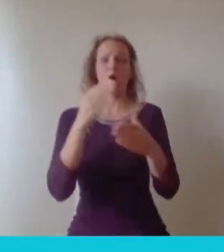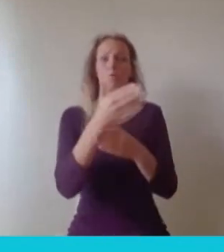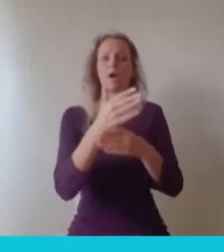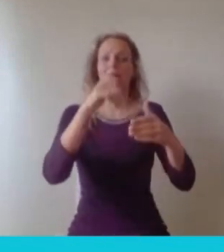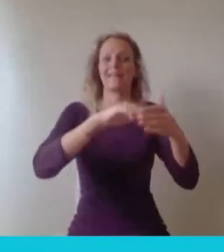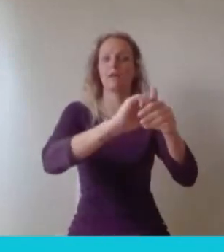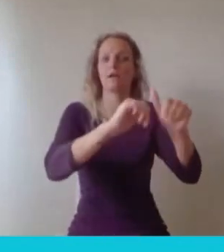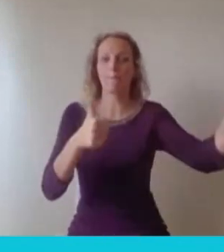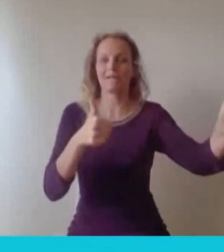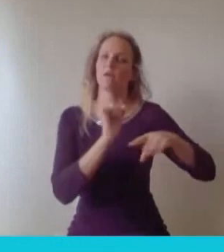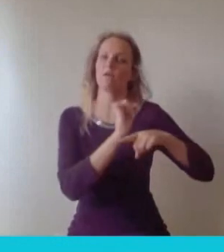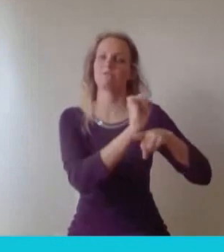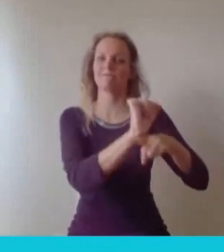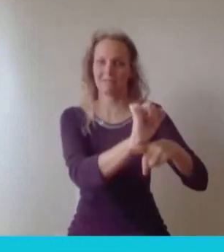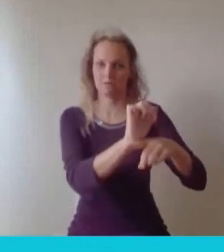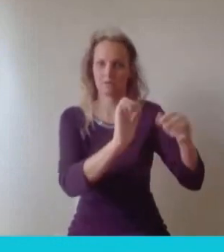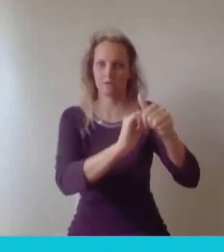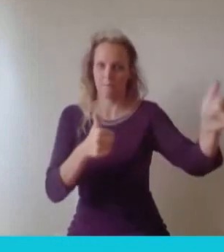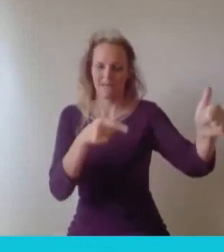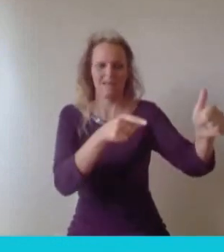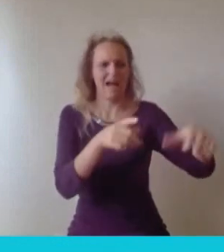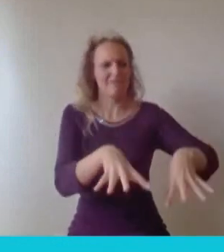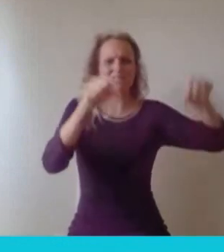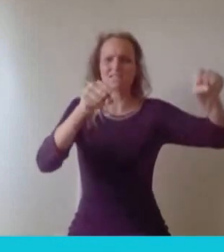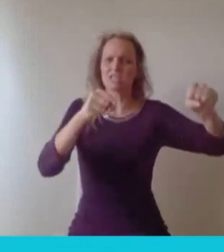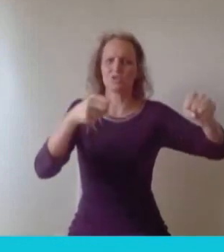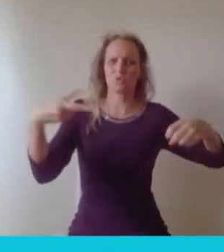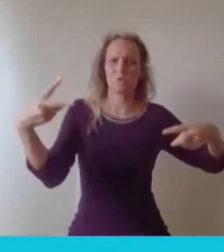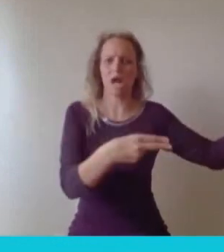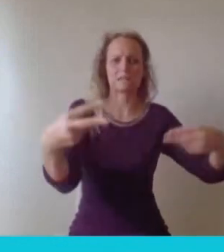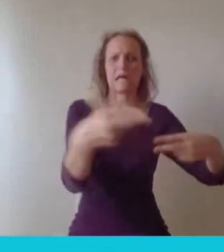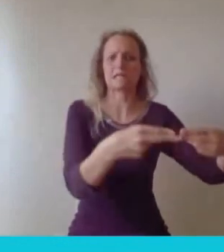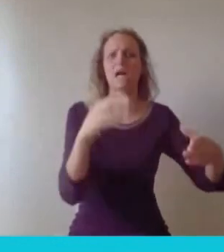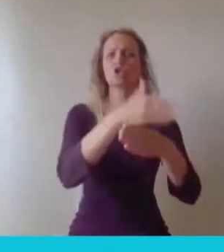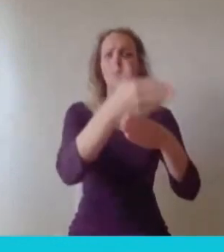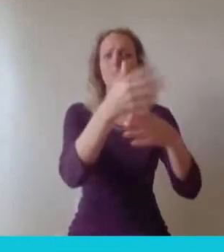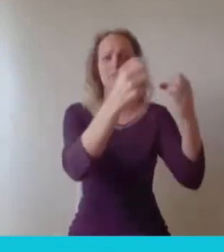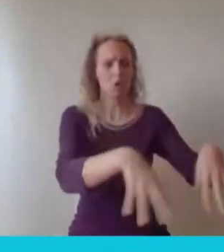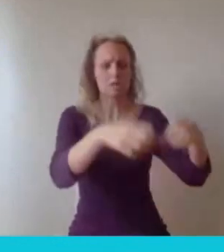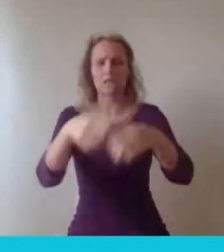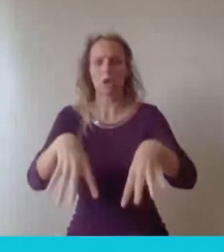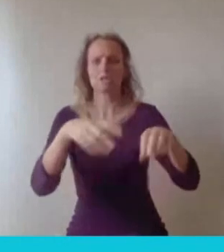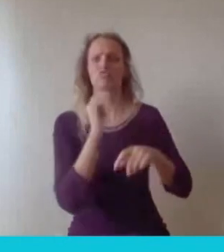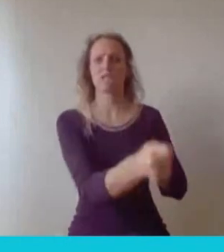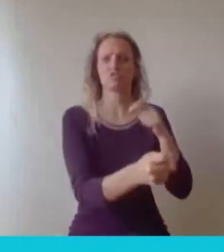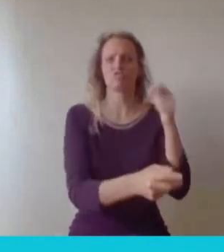and they were beginning to make cuts and I wasn't cut, but I just kind of thought, hang on a minute, I love my job, I